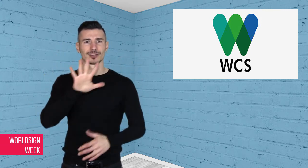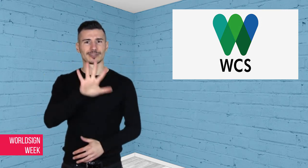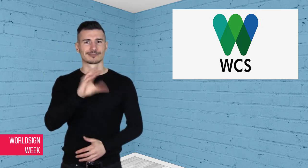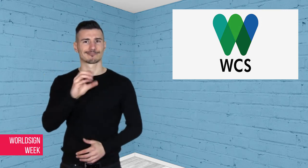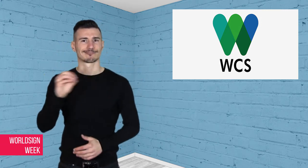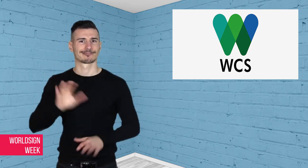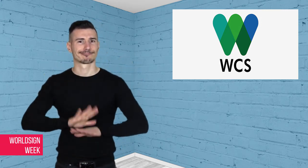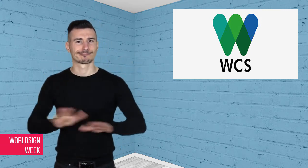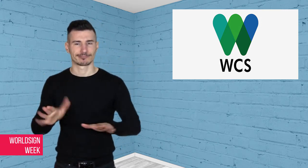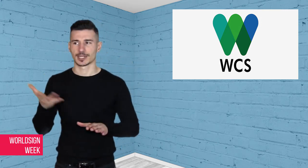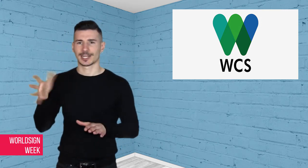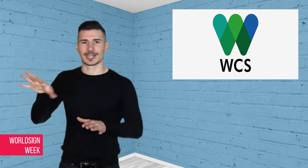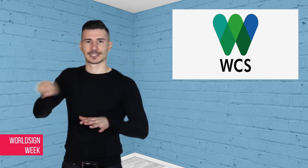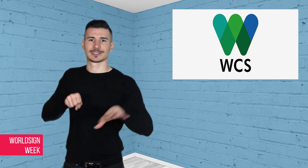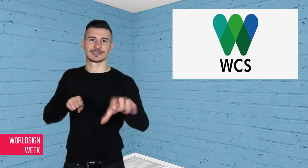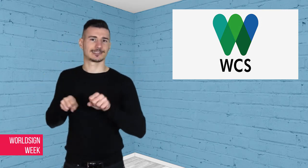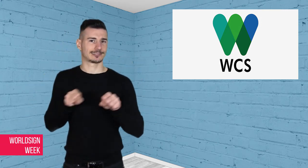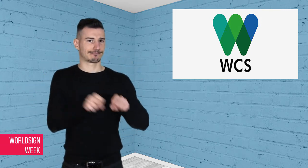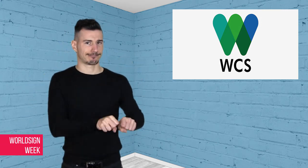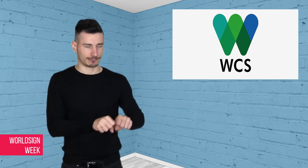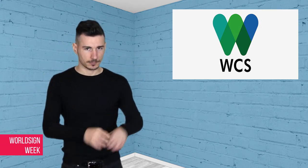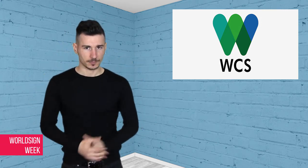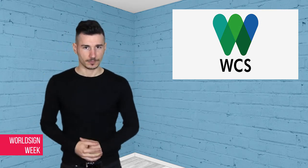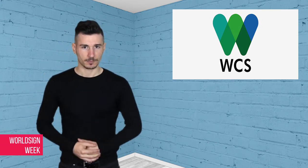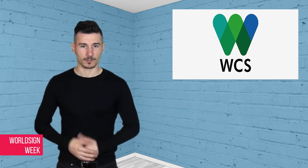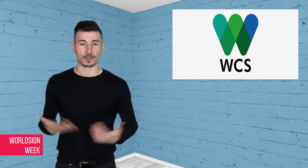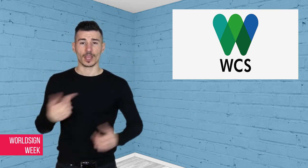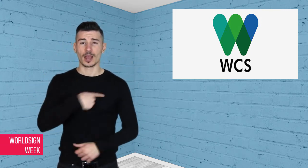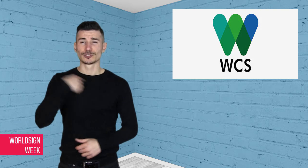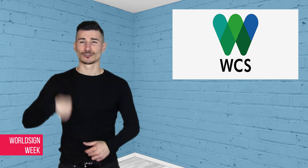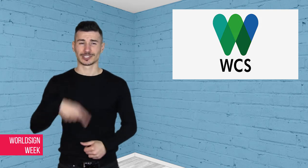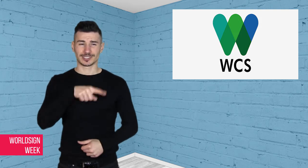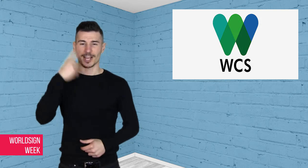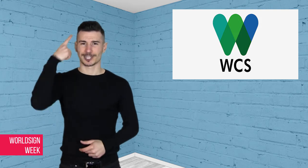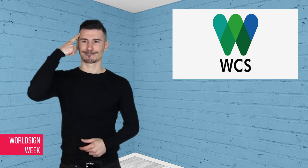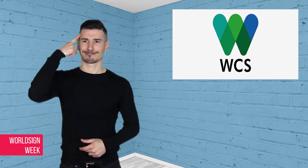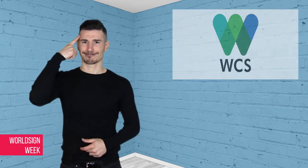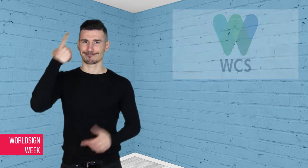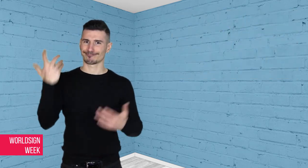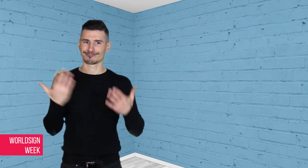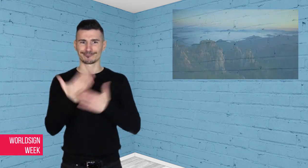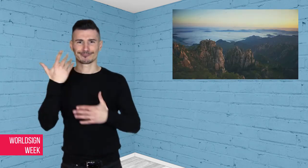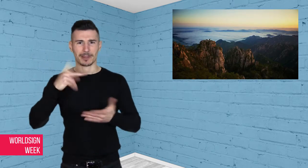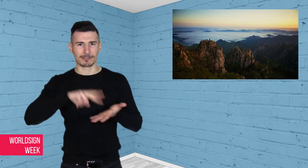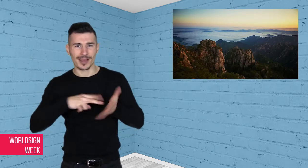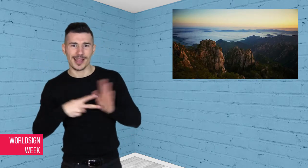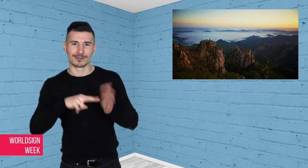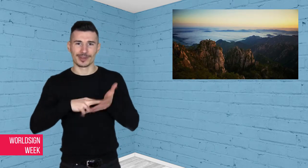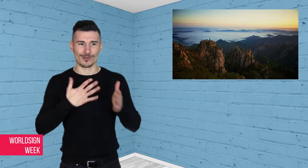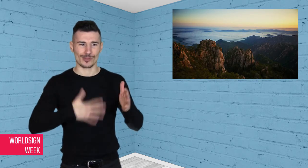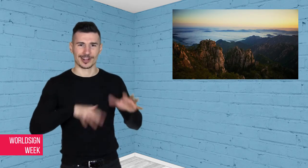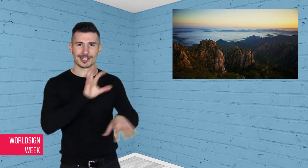left. China’s plan has received